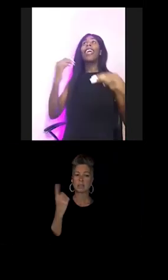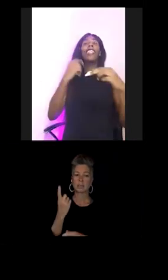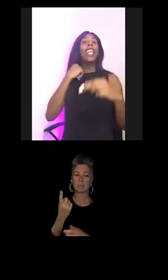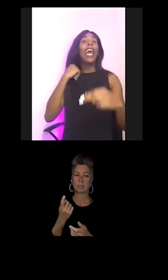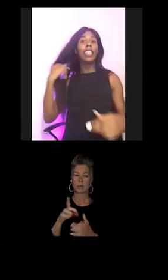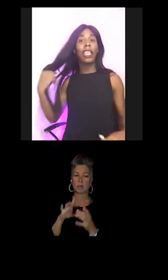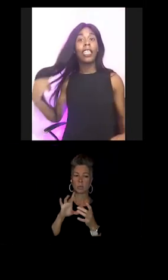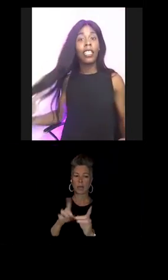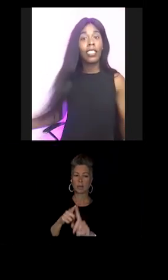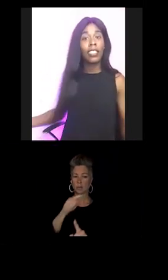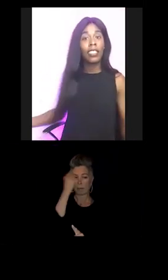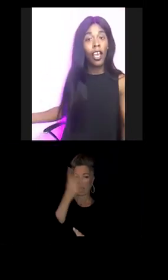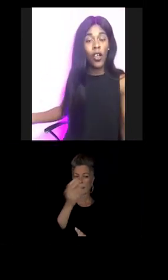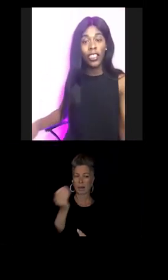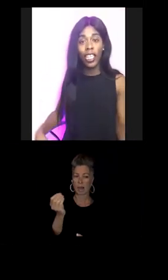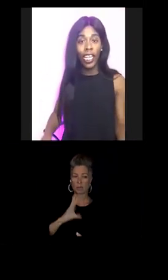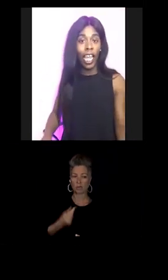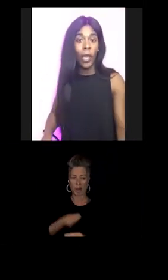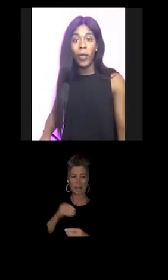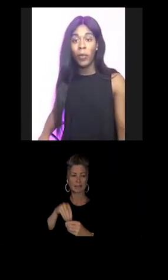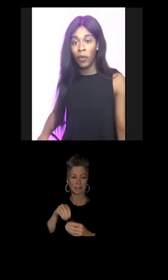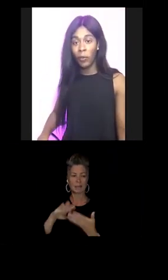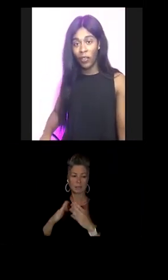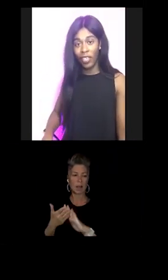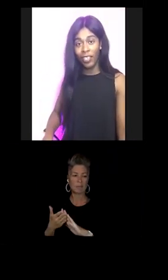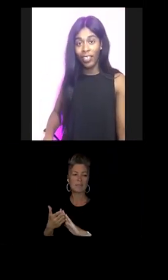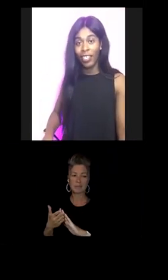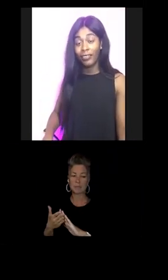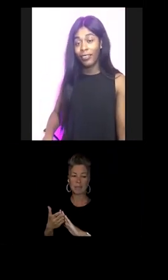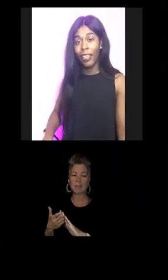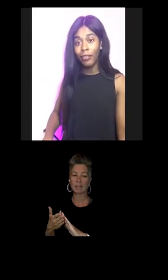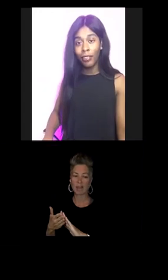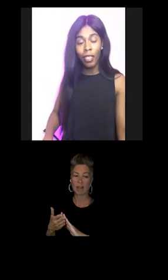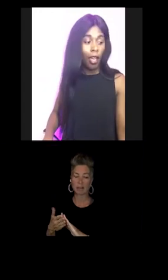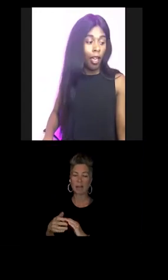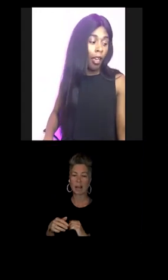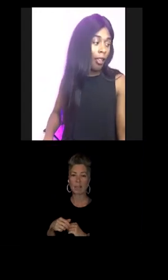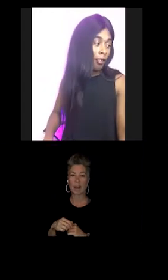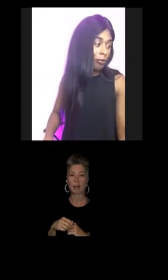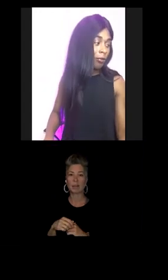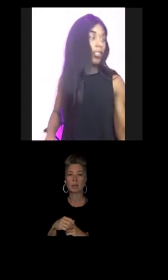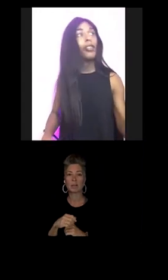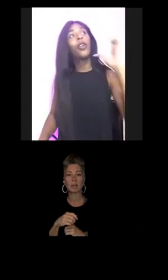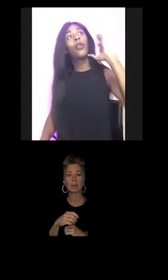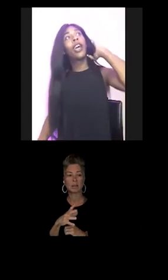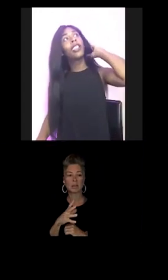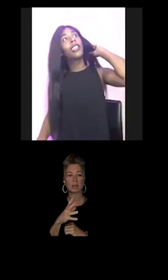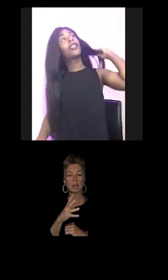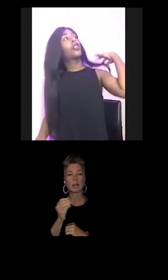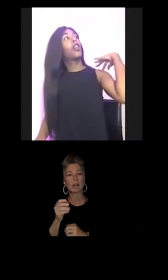I did not think so until like I met people from different states who, who had this thought.